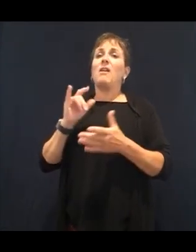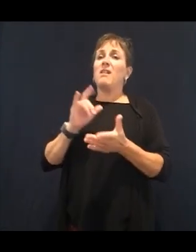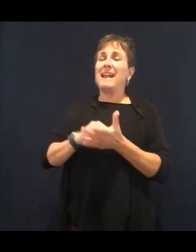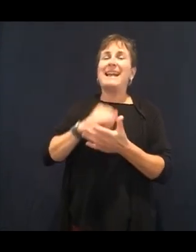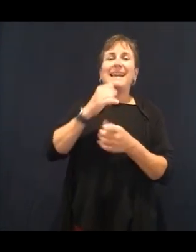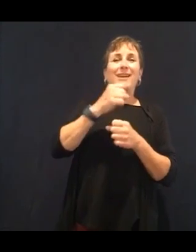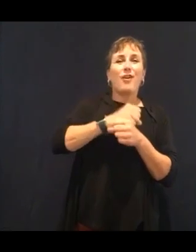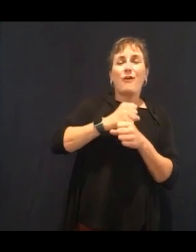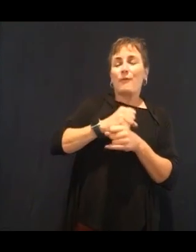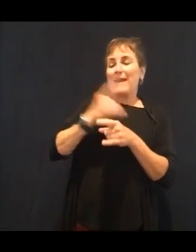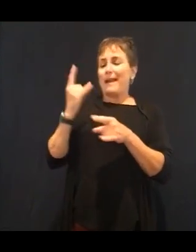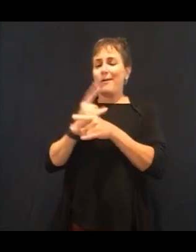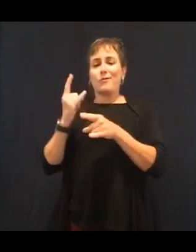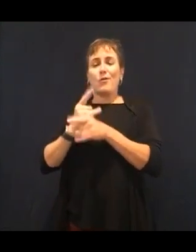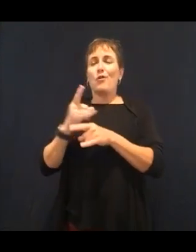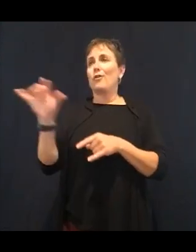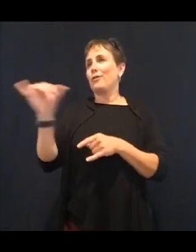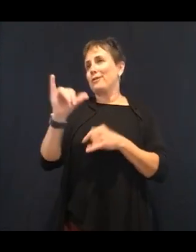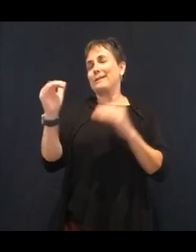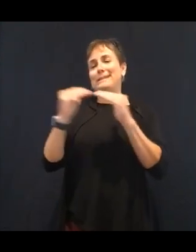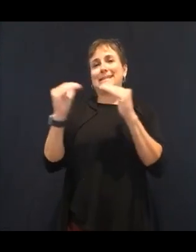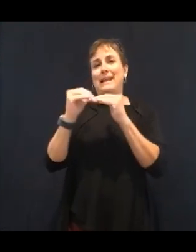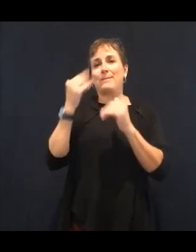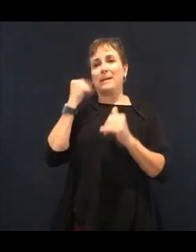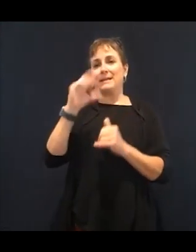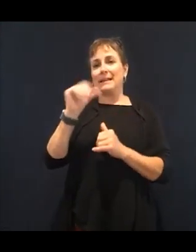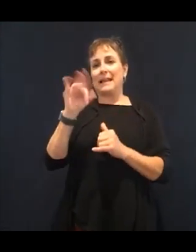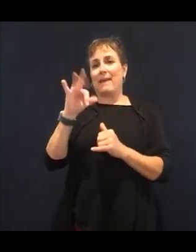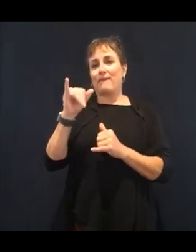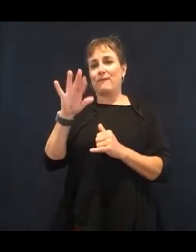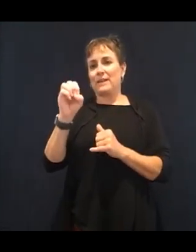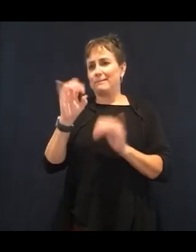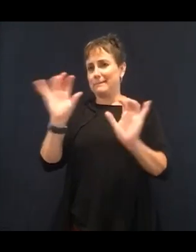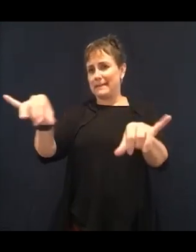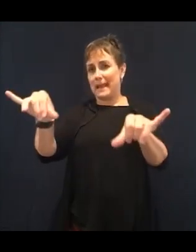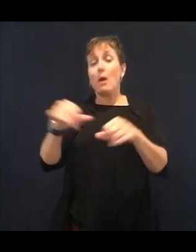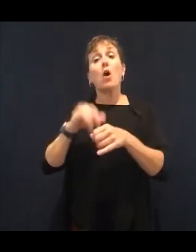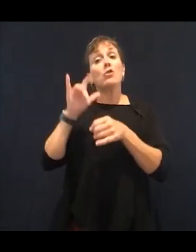caffeine. Per one cup of